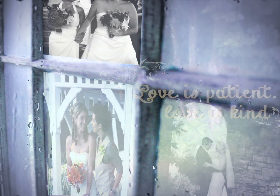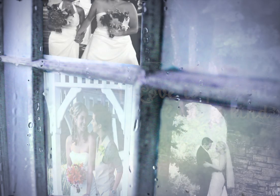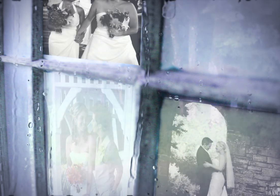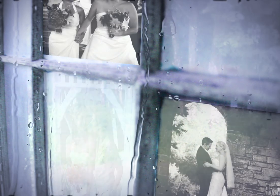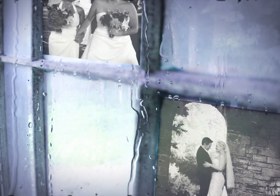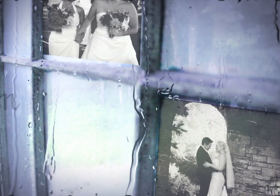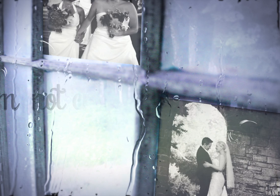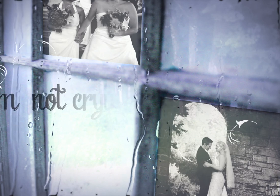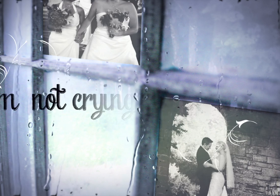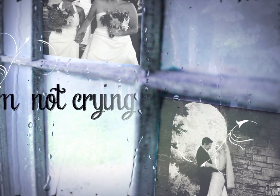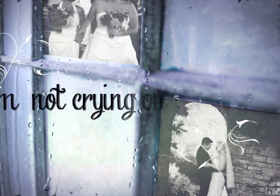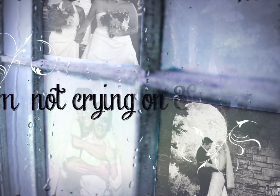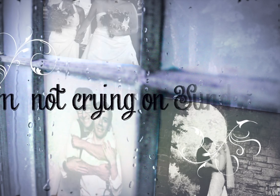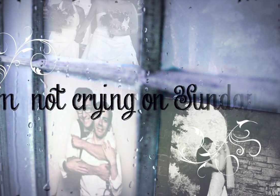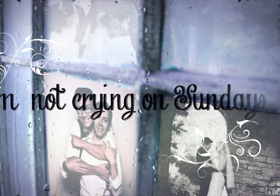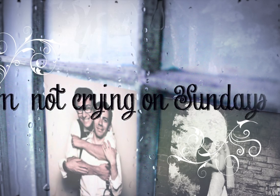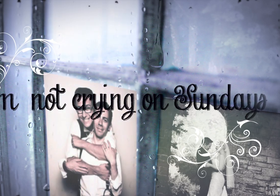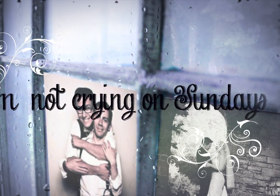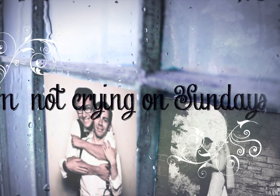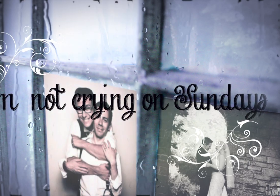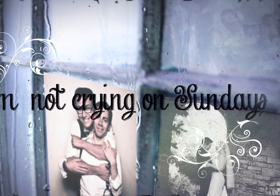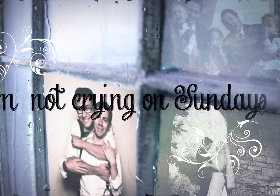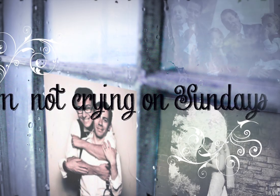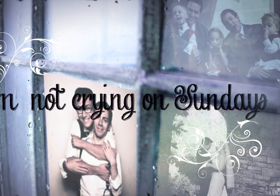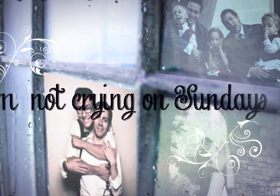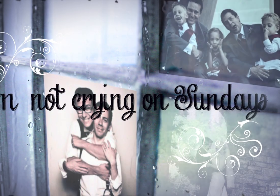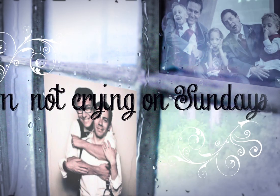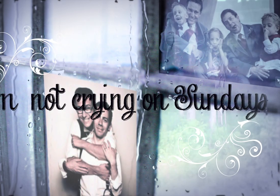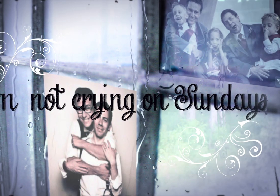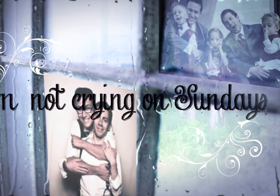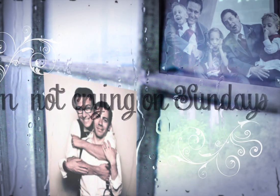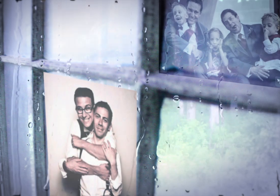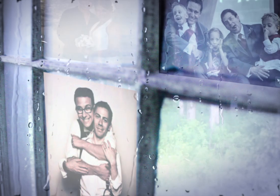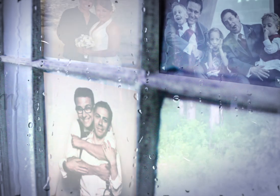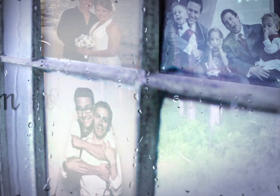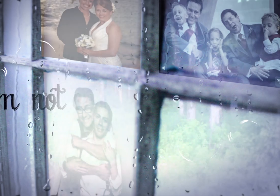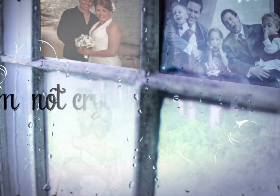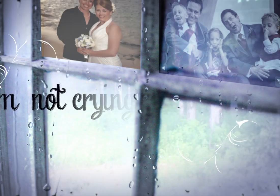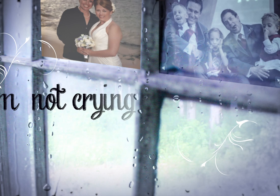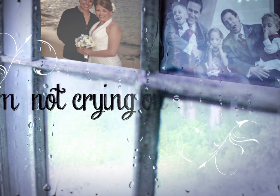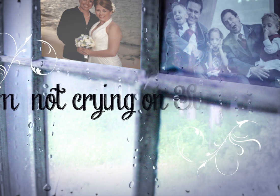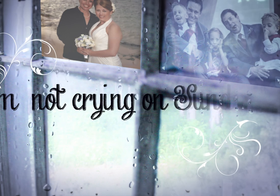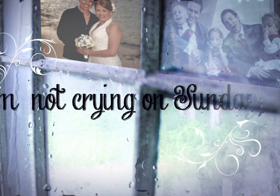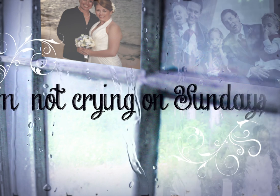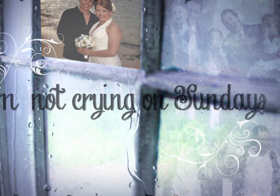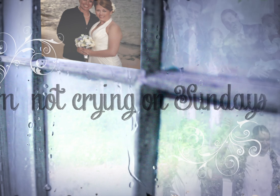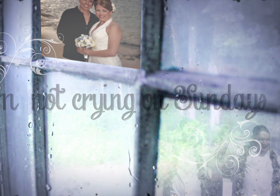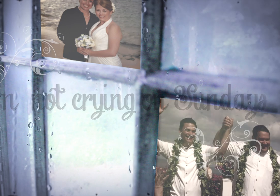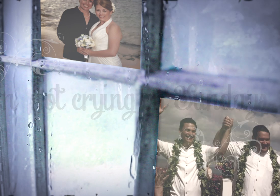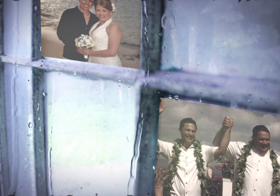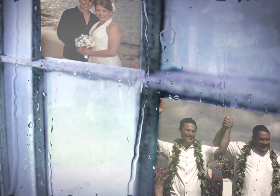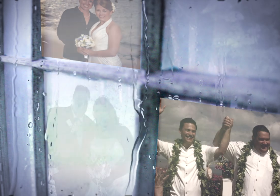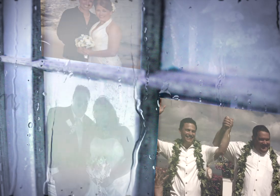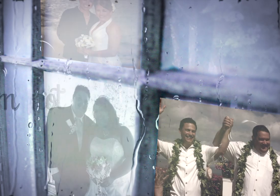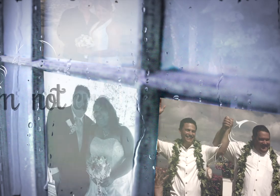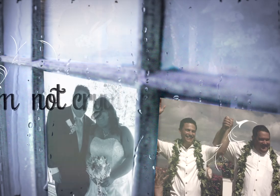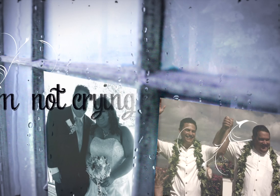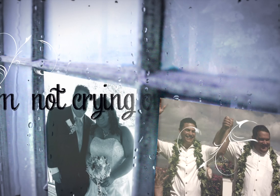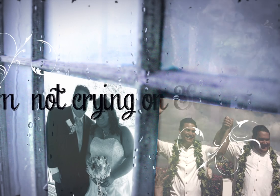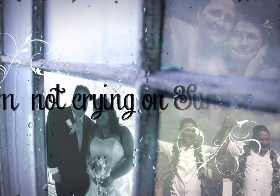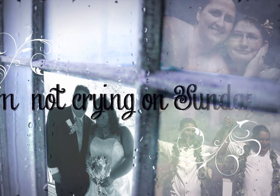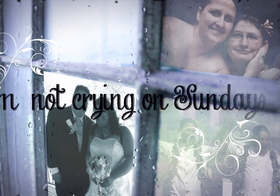I'm not crying on Sundays